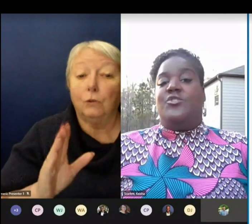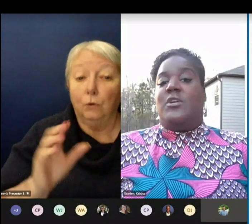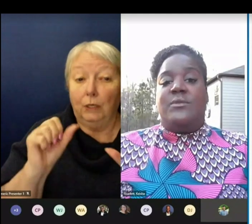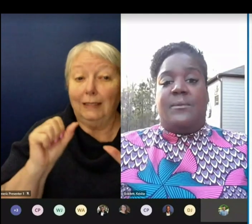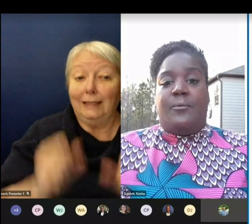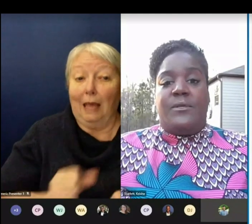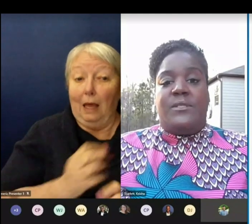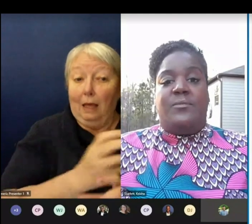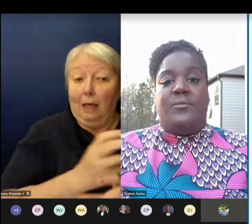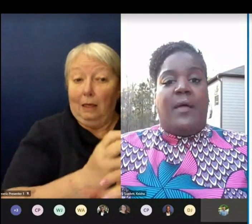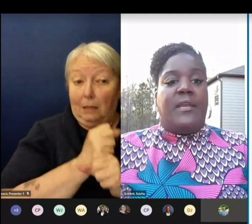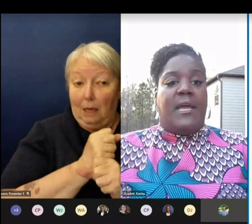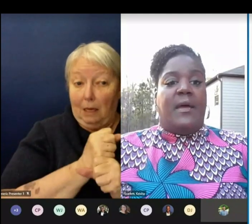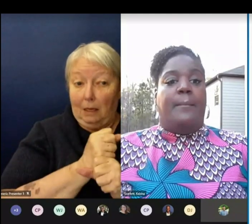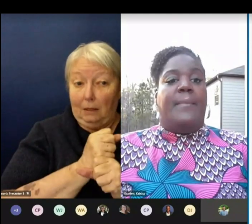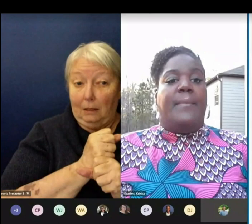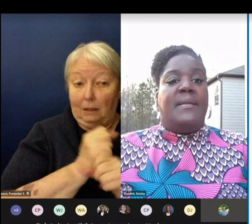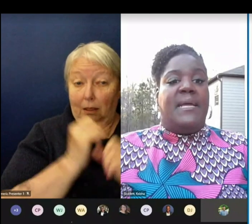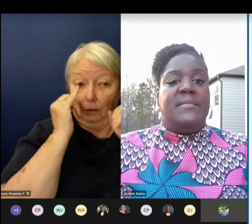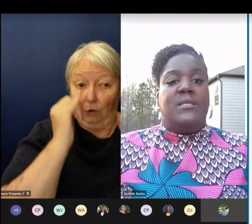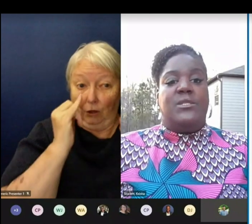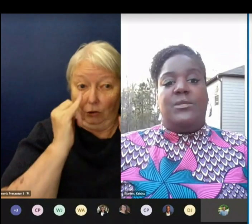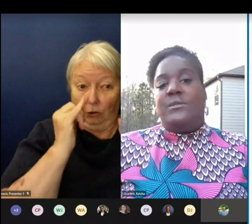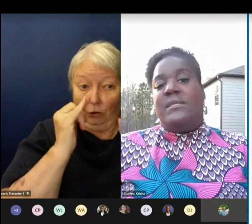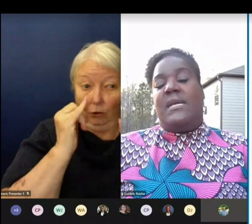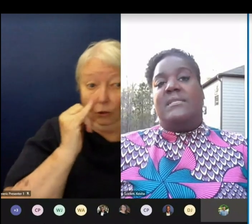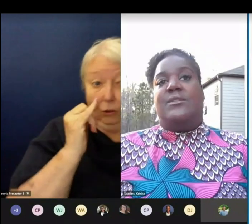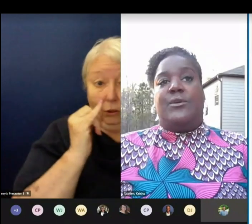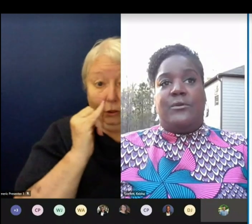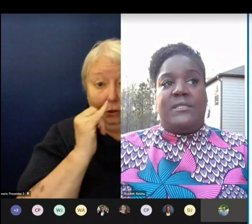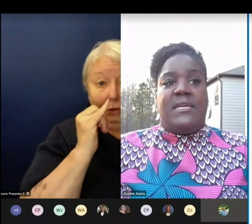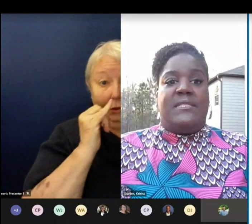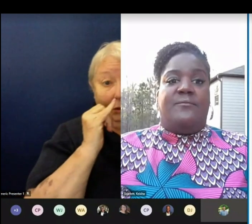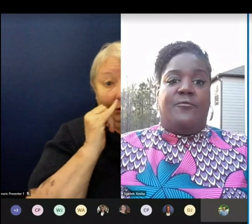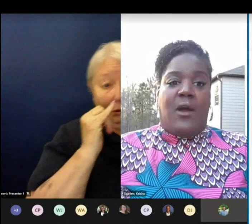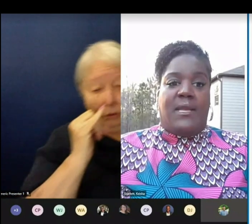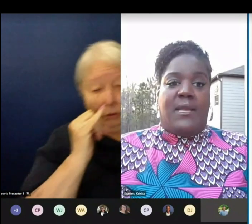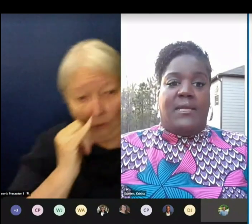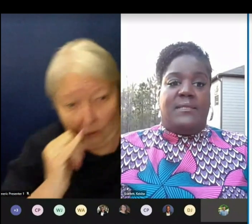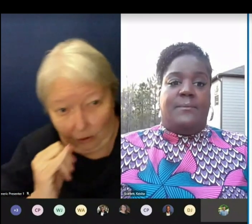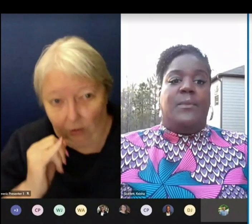supports throughout the day on Mondays Tuesdays Thursdays and Fridays.